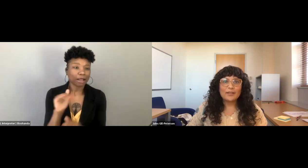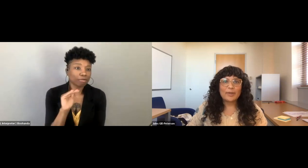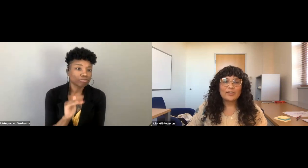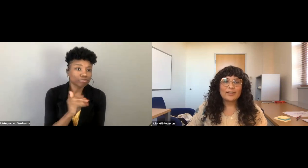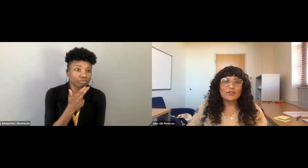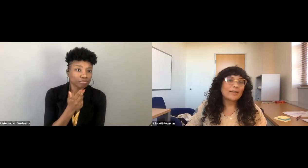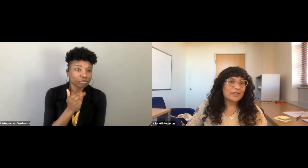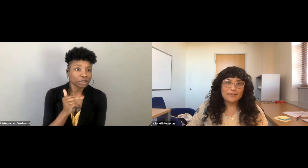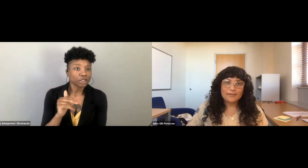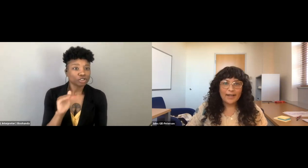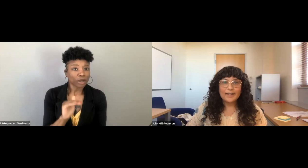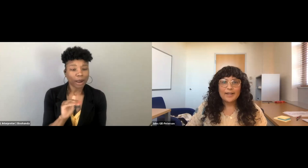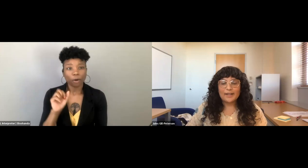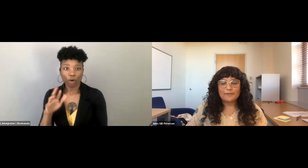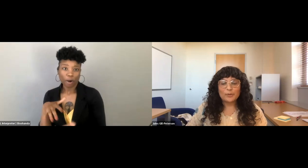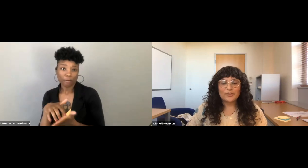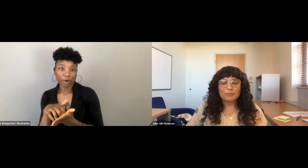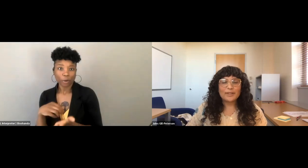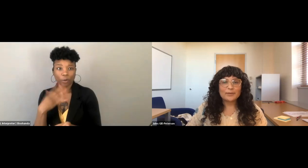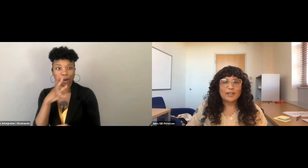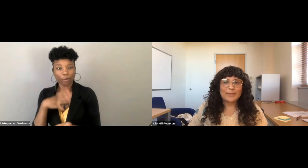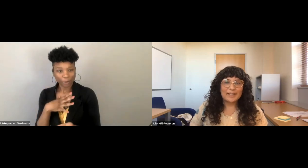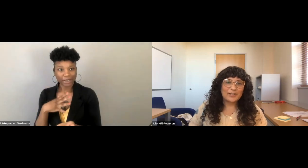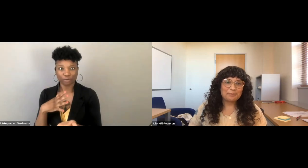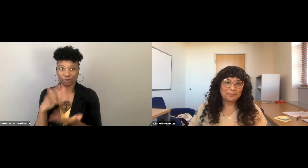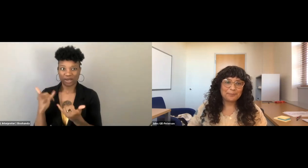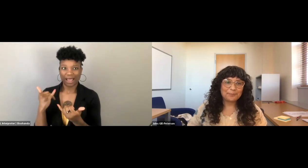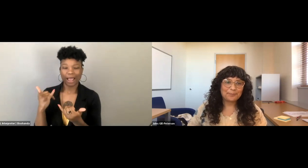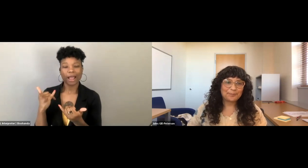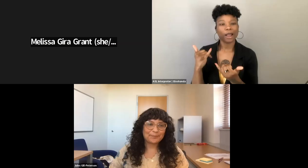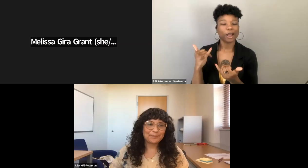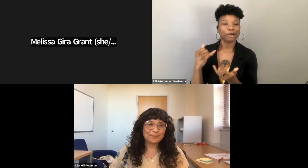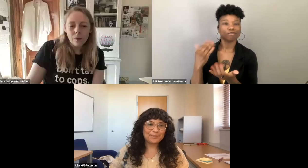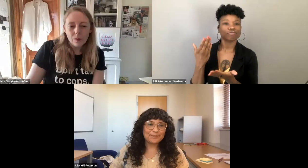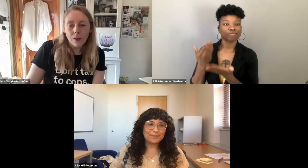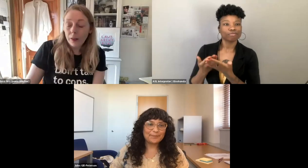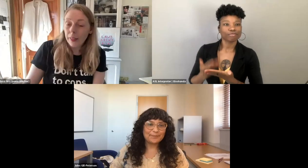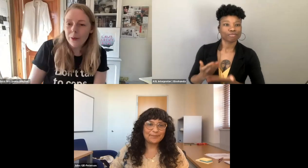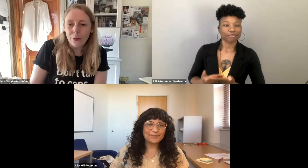to, you know, basically justify forms of political domination.